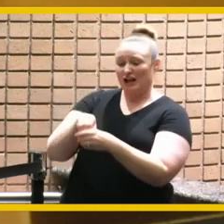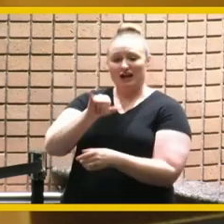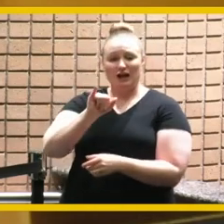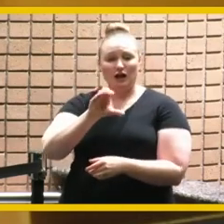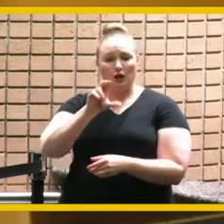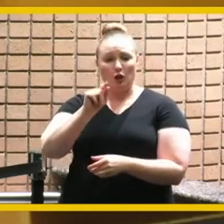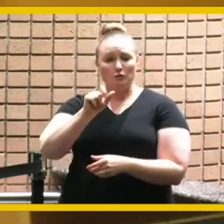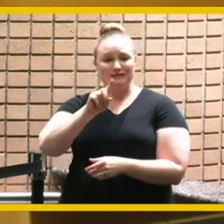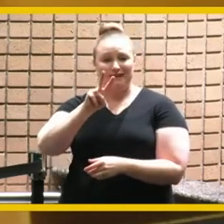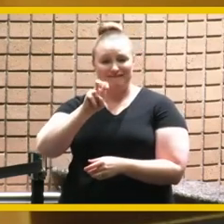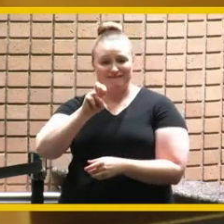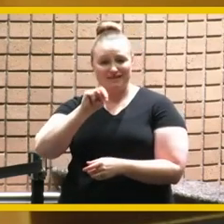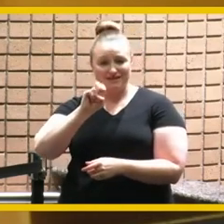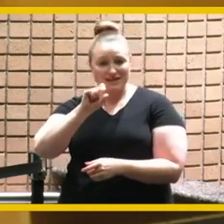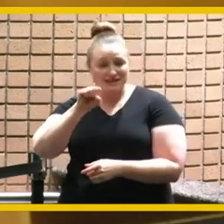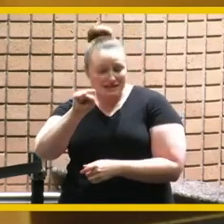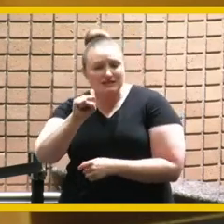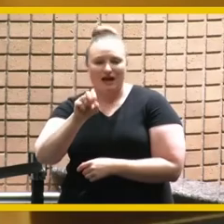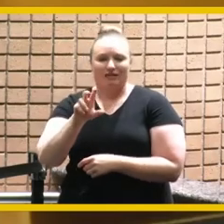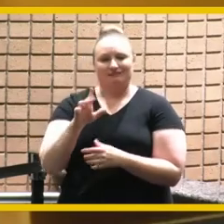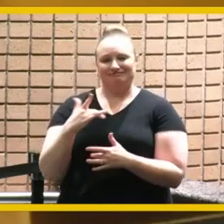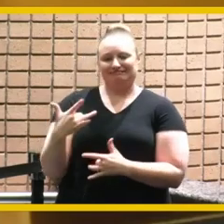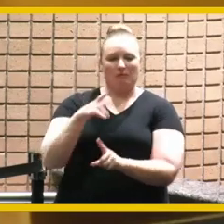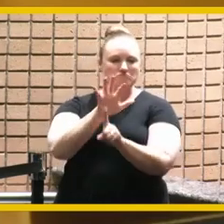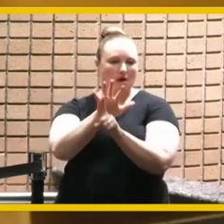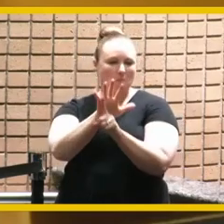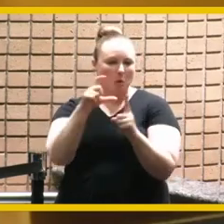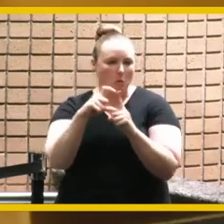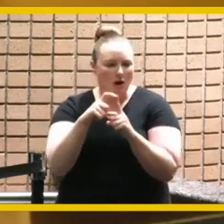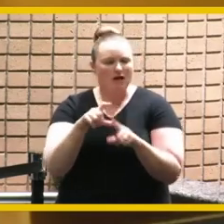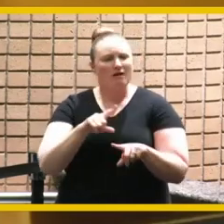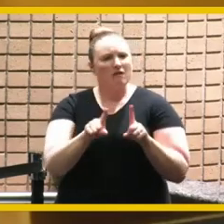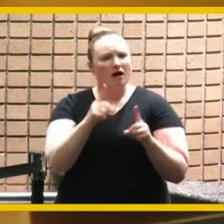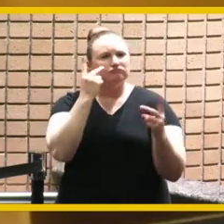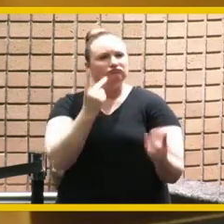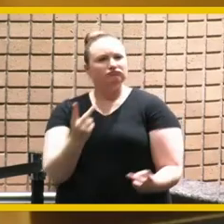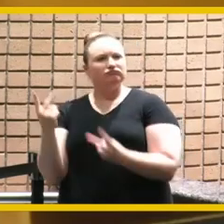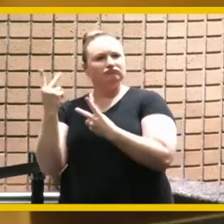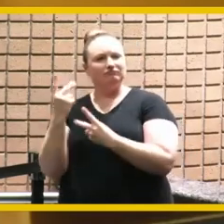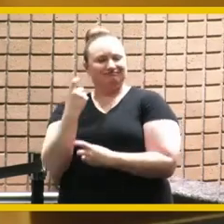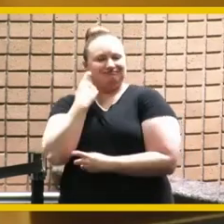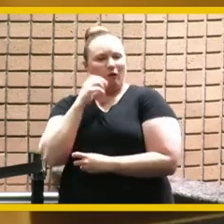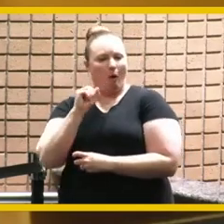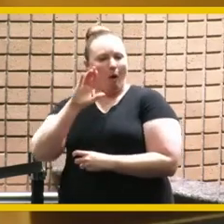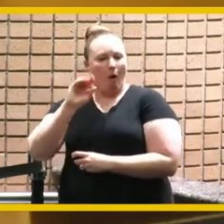particularly remember when we started work this past august on the anti-racism vision statement